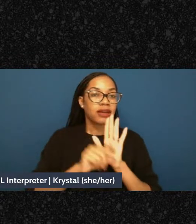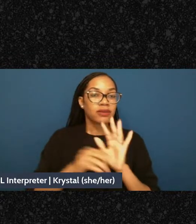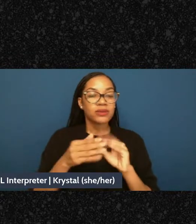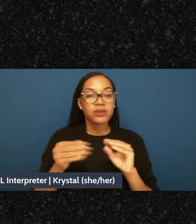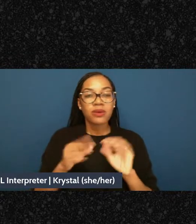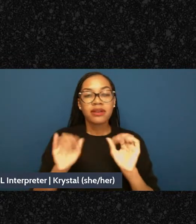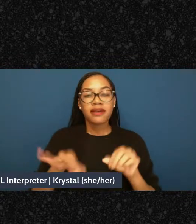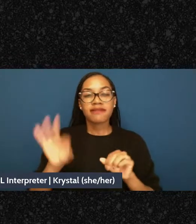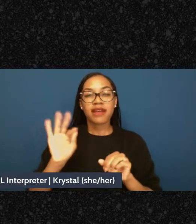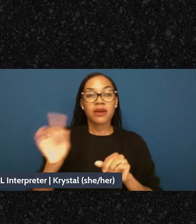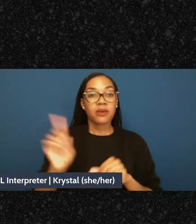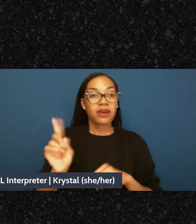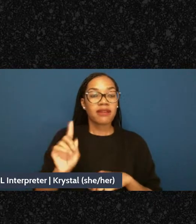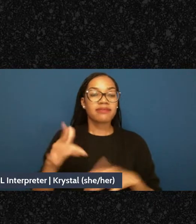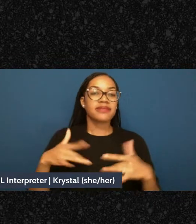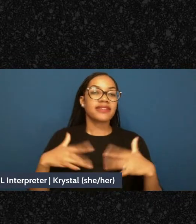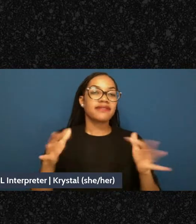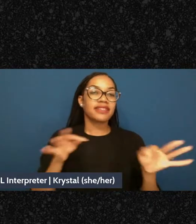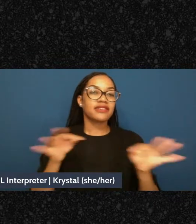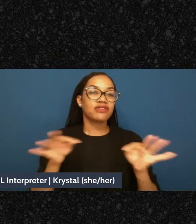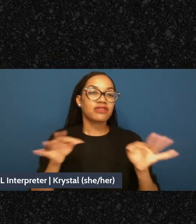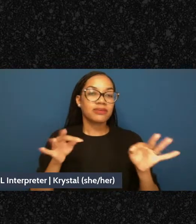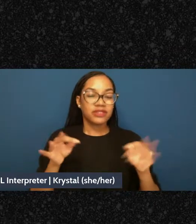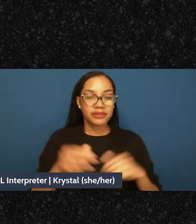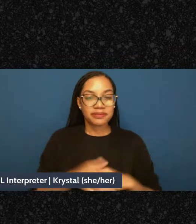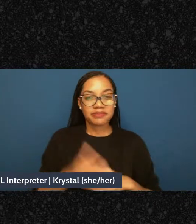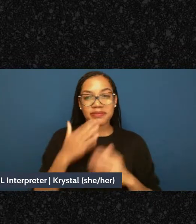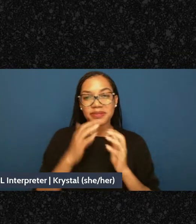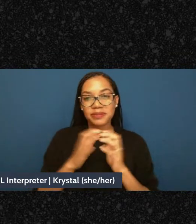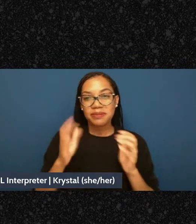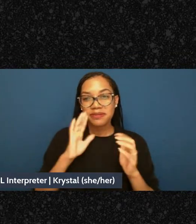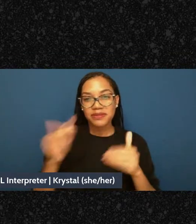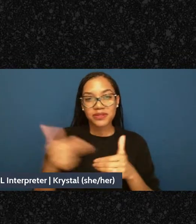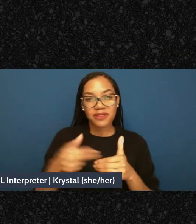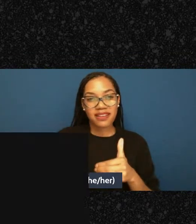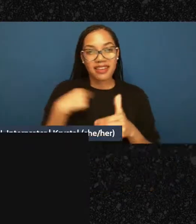Antoinette, Lilac, thank you both for being here and I'm going to bring you up on the stream now.